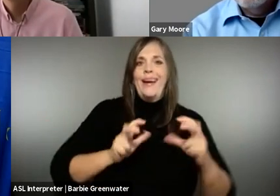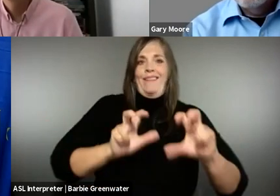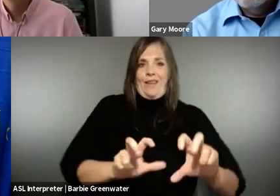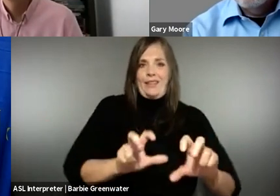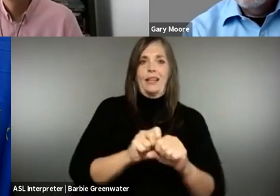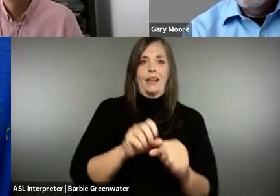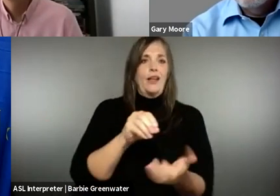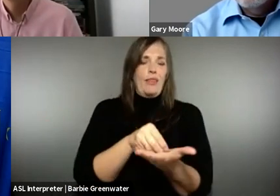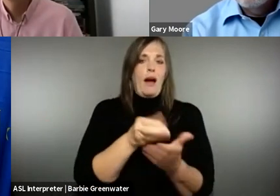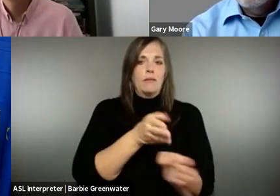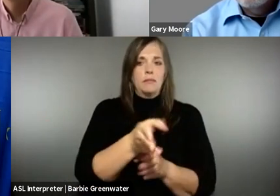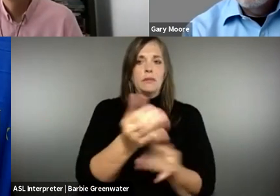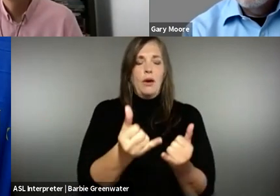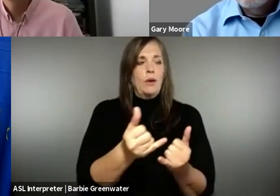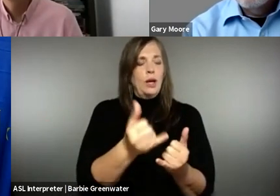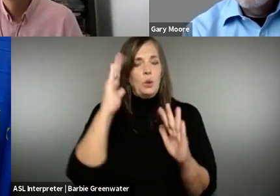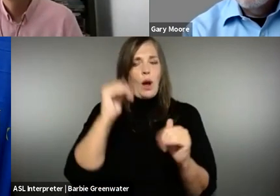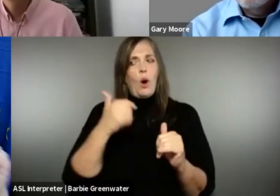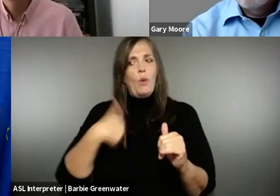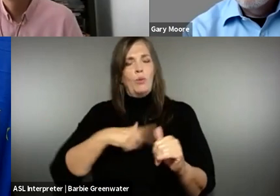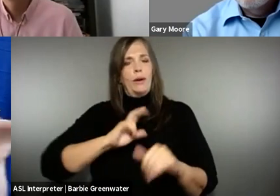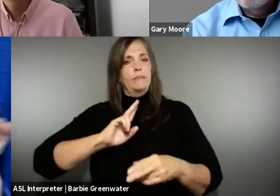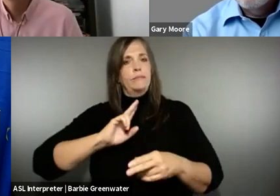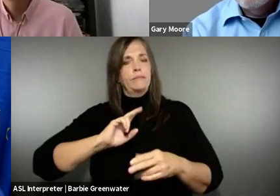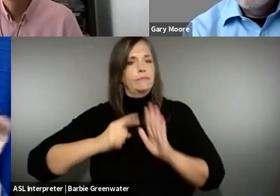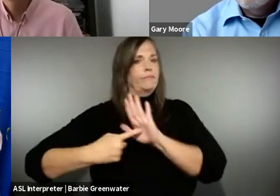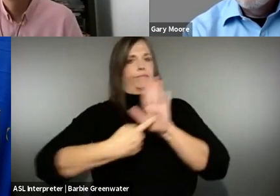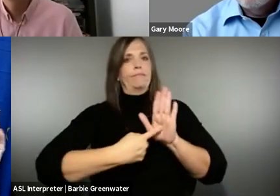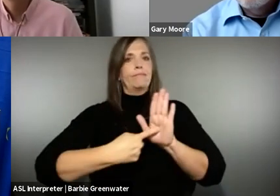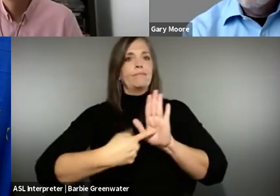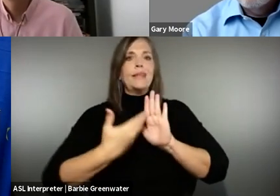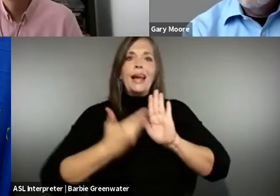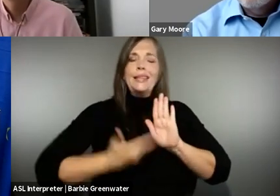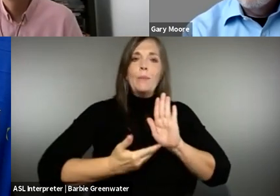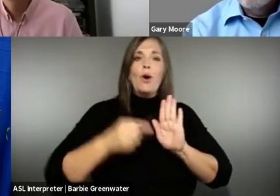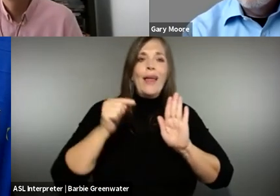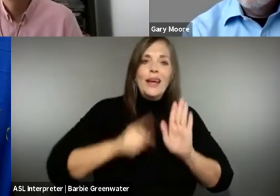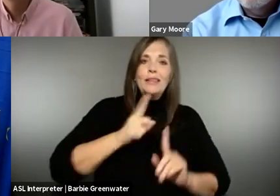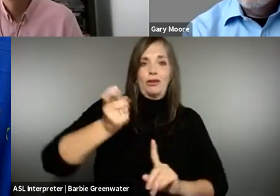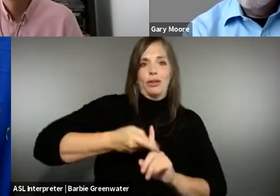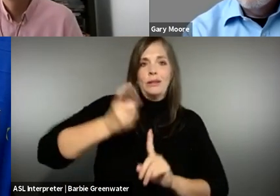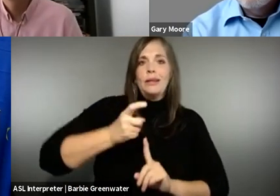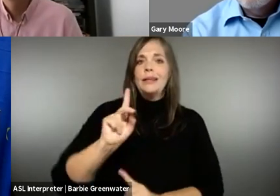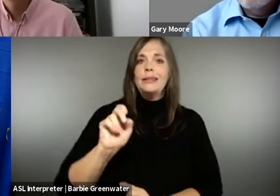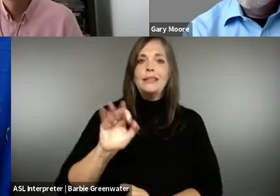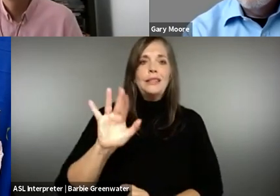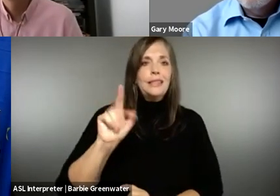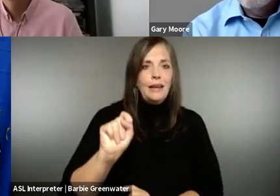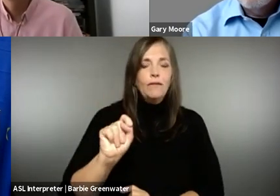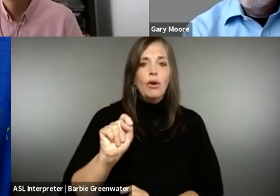is much more common. You know, they really are investing in that and I hope that is setting the example that, you know, this is what